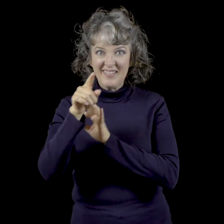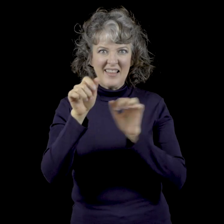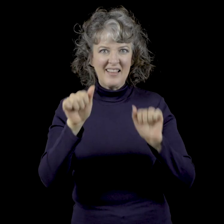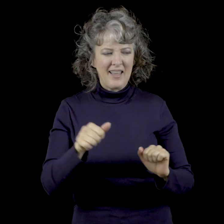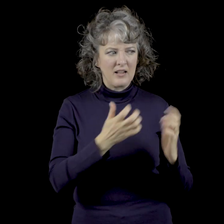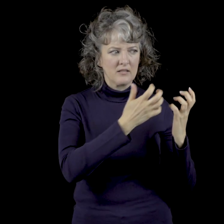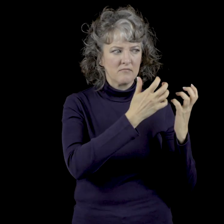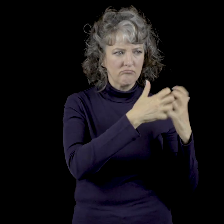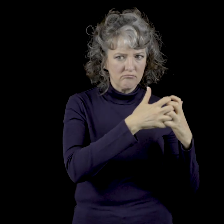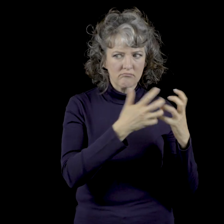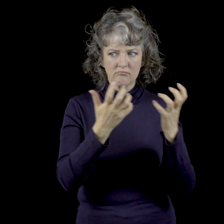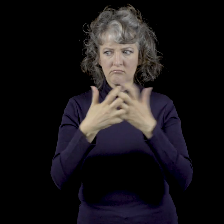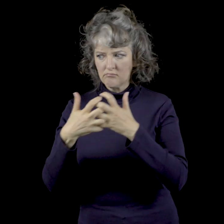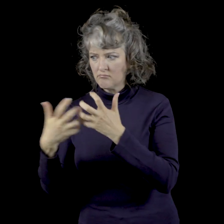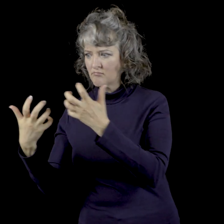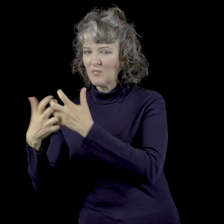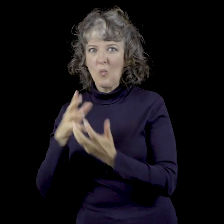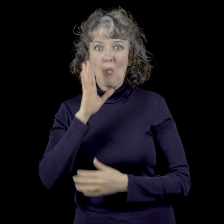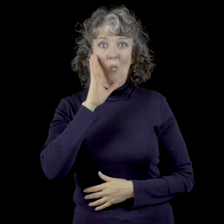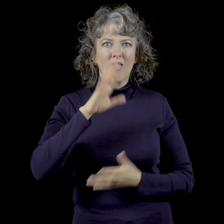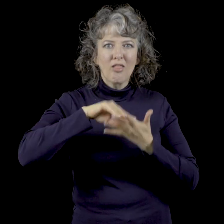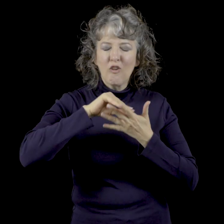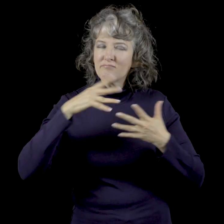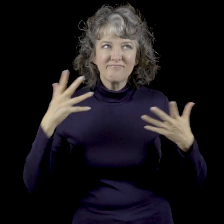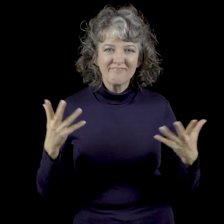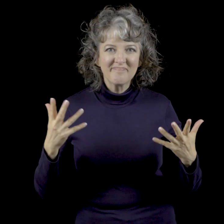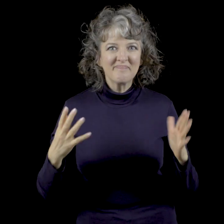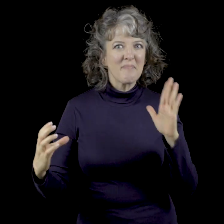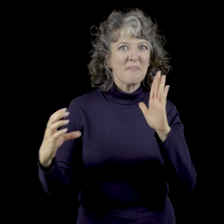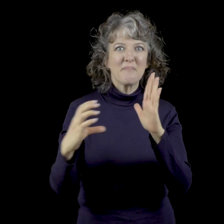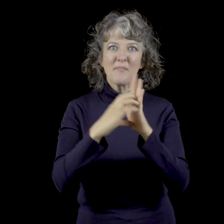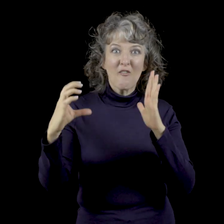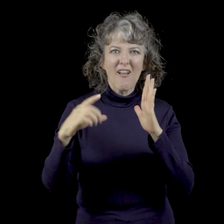Putting the three together, you will end up with a full paragraph!